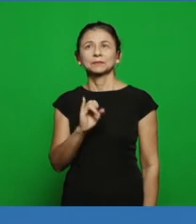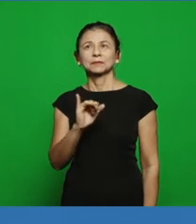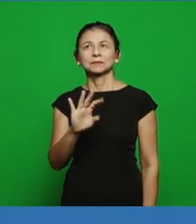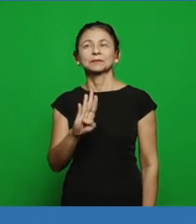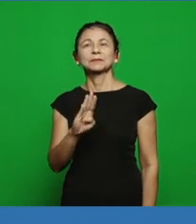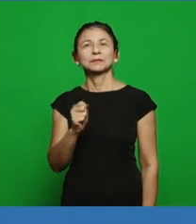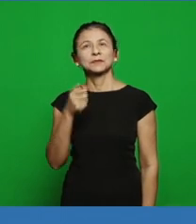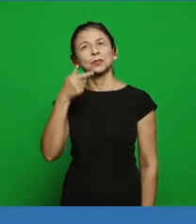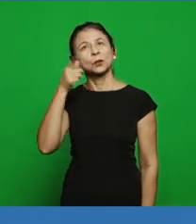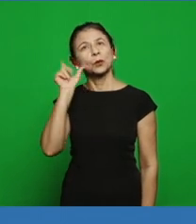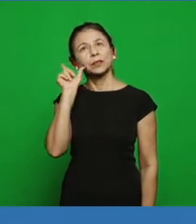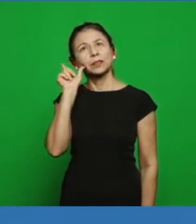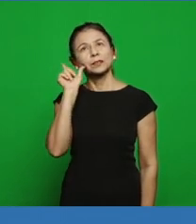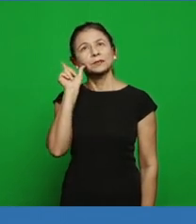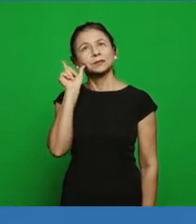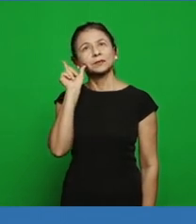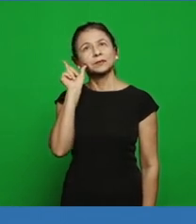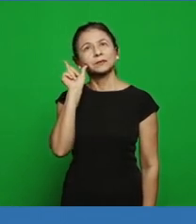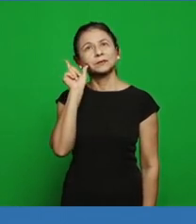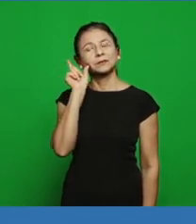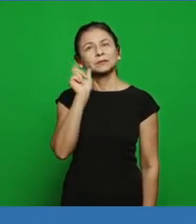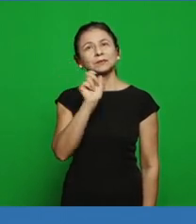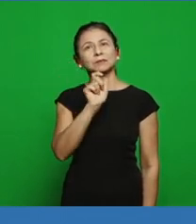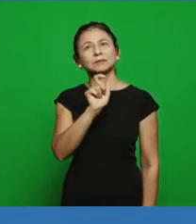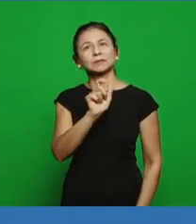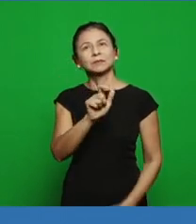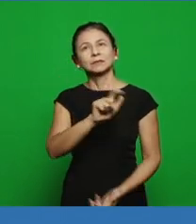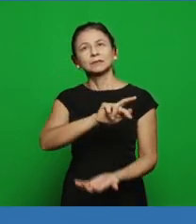also in other places, my memory is failing